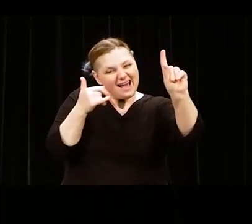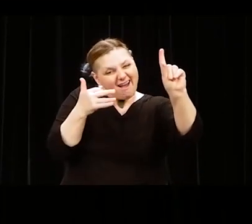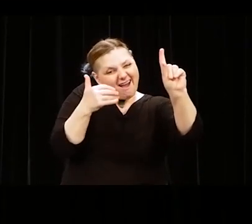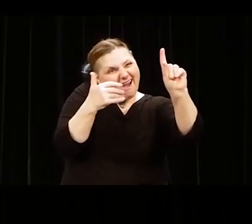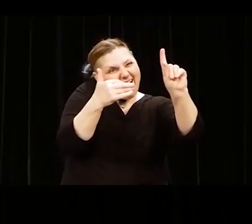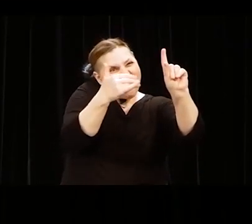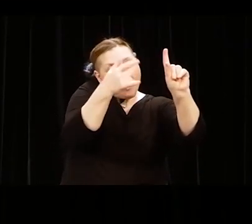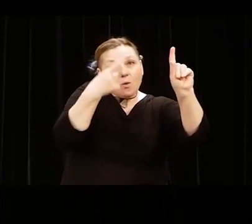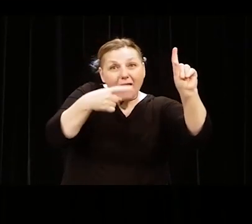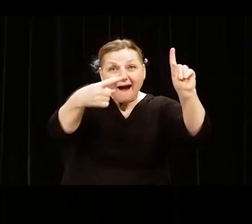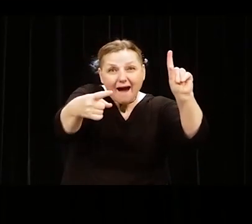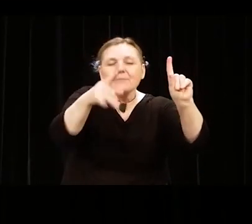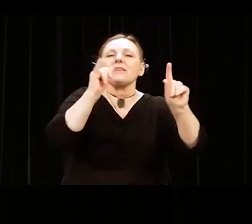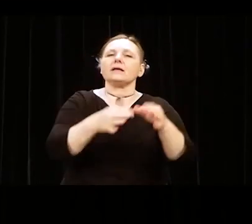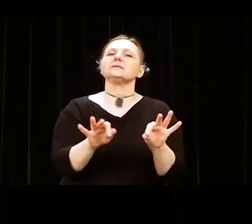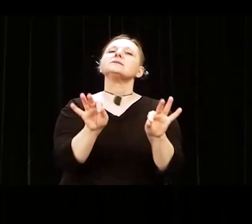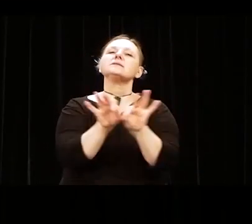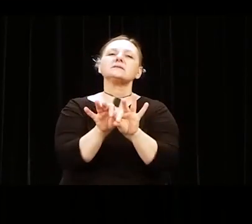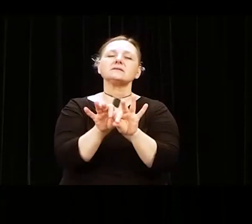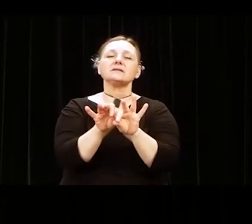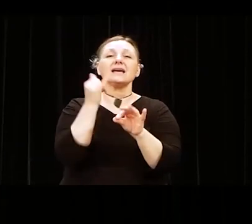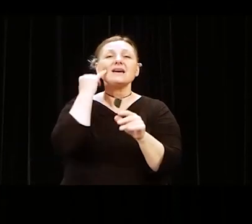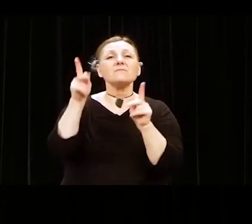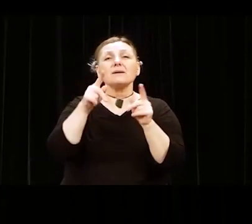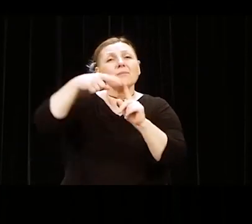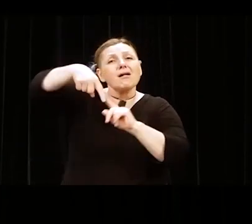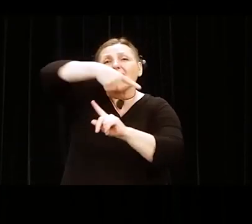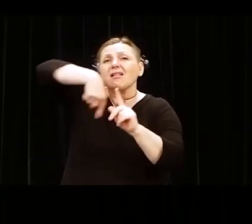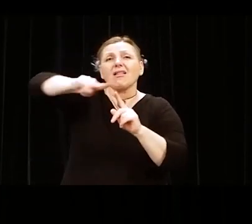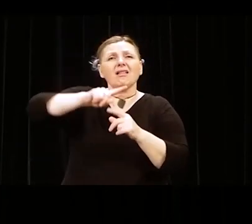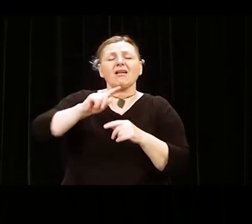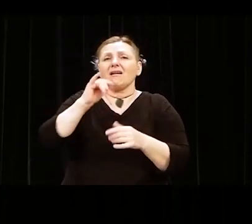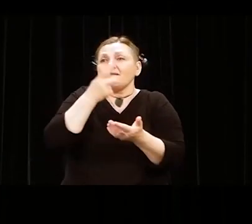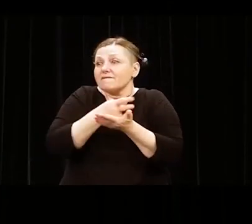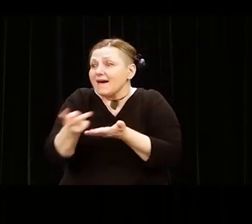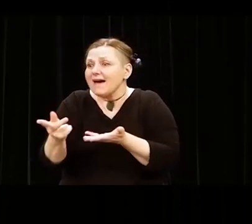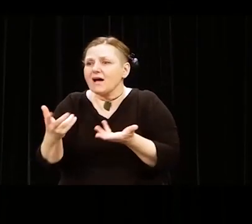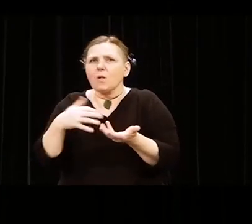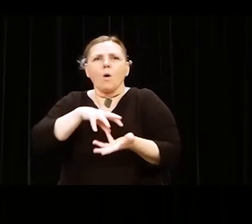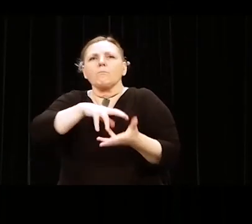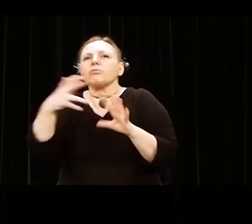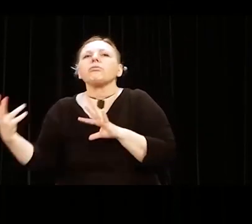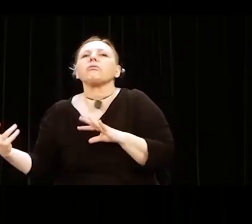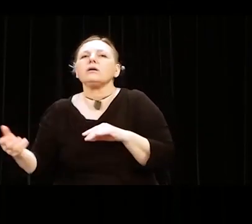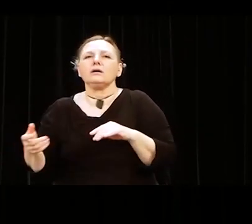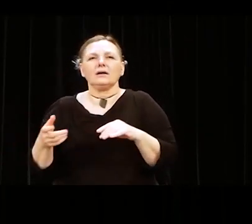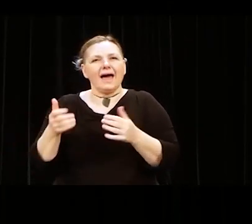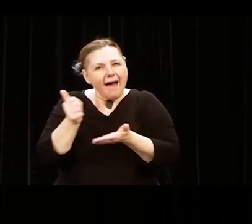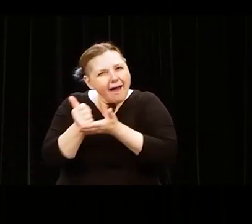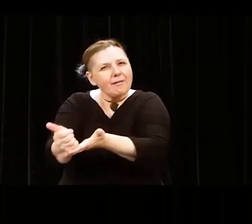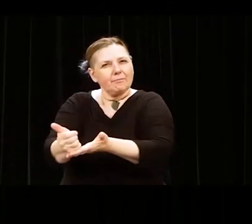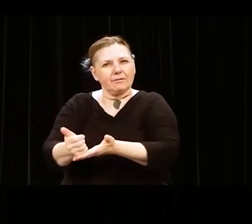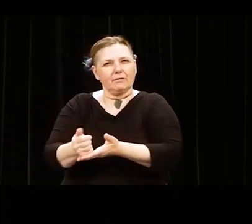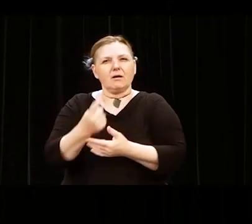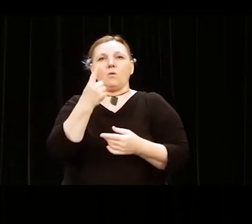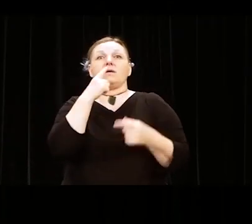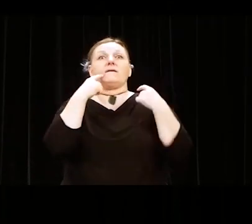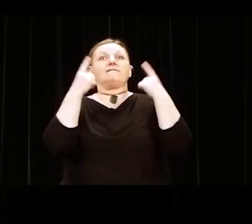that have fallen around you. As Chicana intellectual Gloria Anzaldúa said, do work that matters.